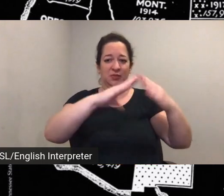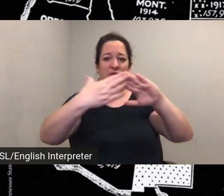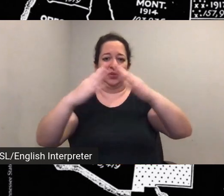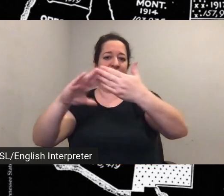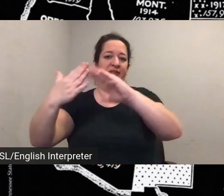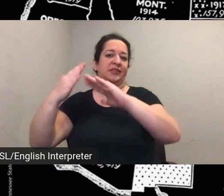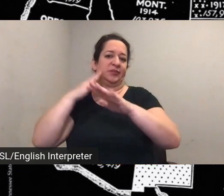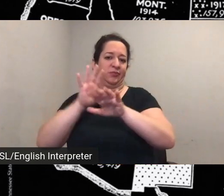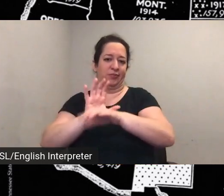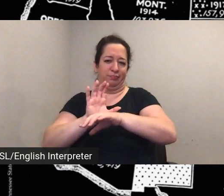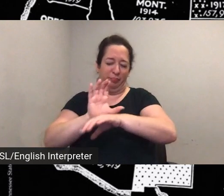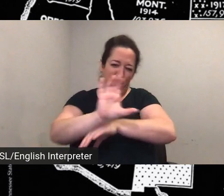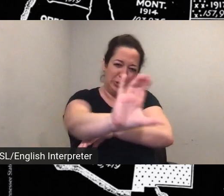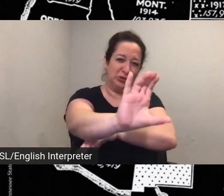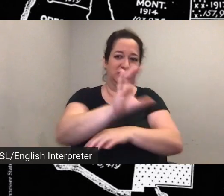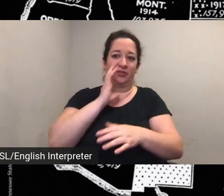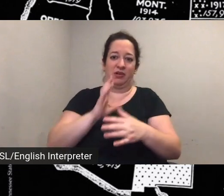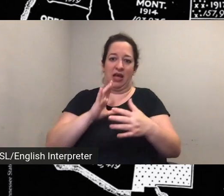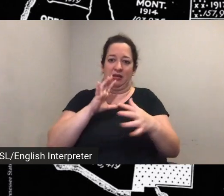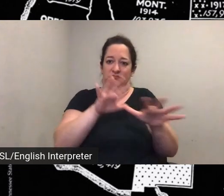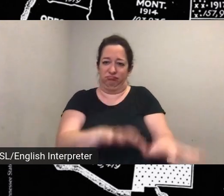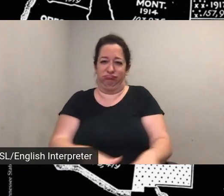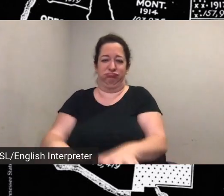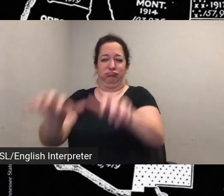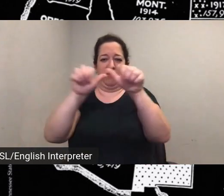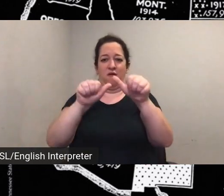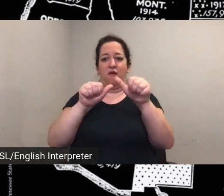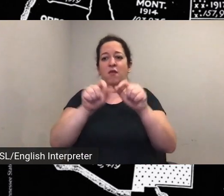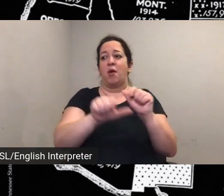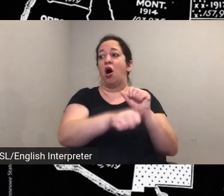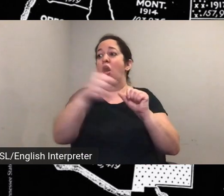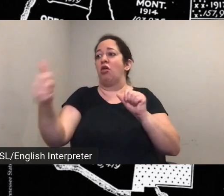absorbed by larger villages or tribes and are forced by the u.s federal